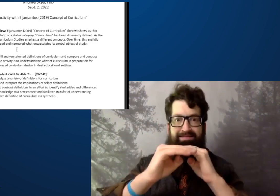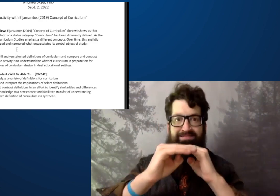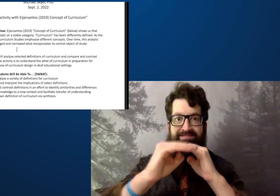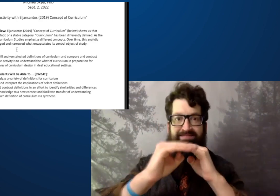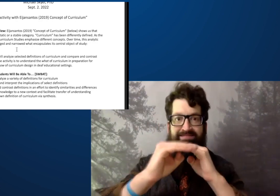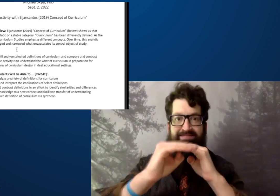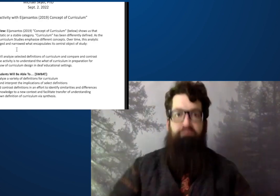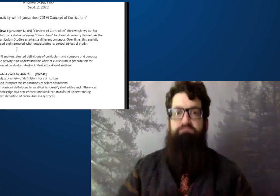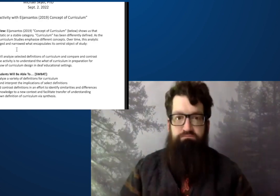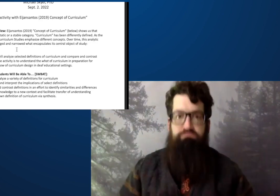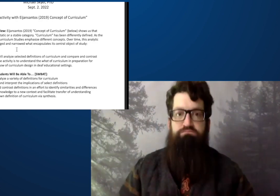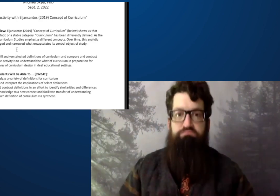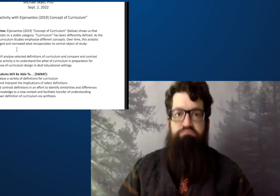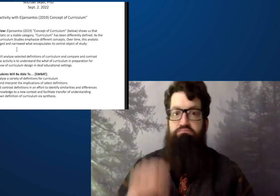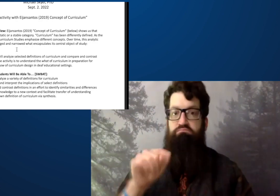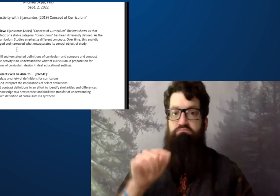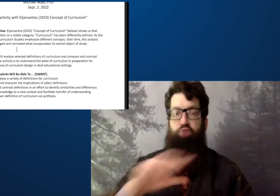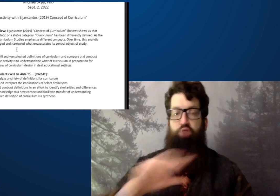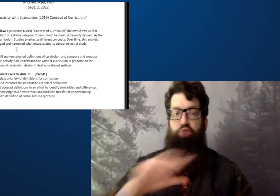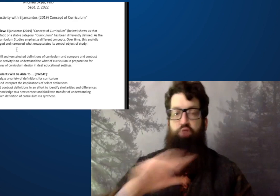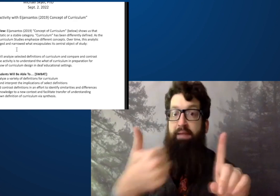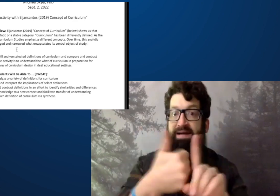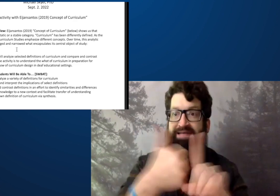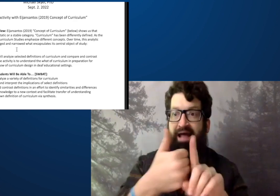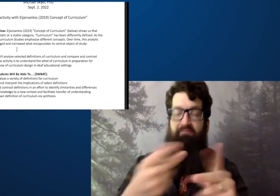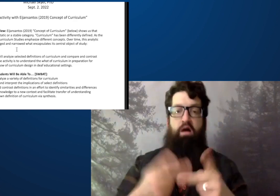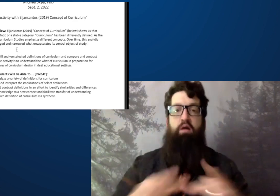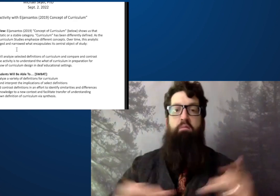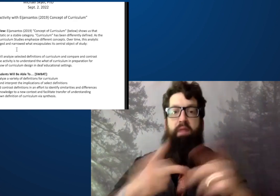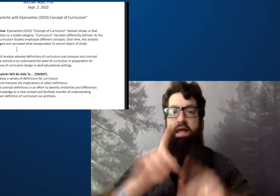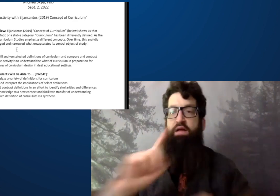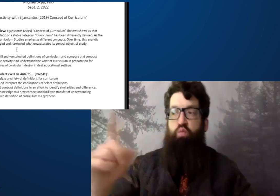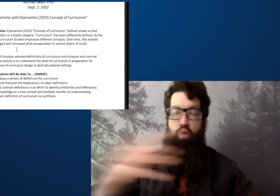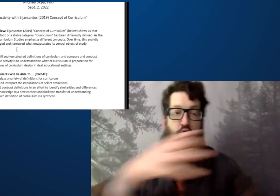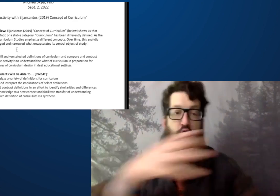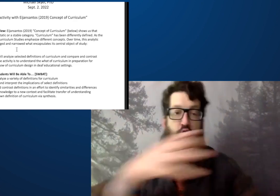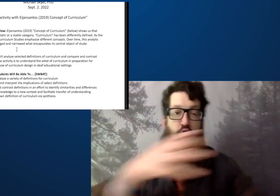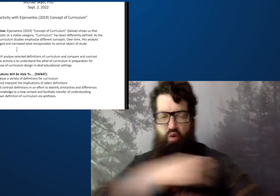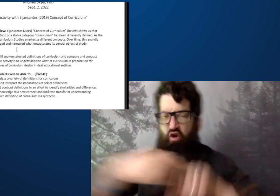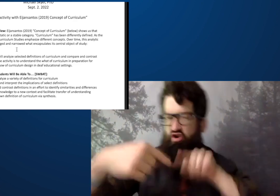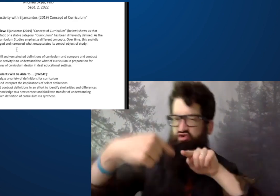Curriculum is not defined in one specific way or thought about in any one way.